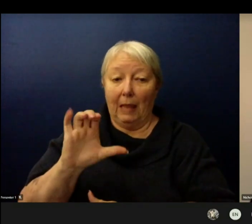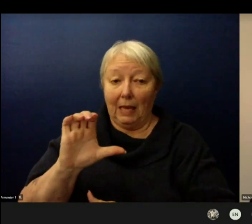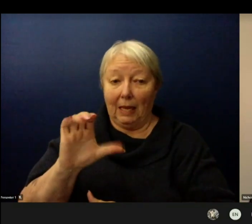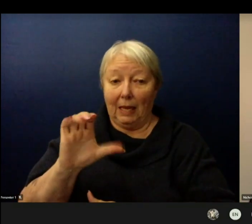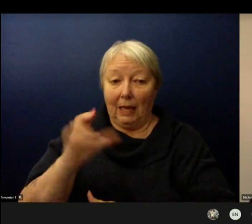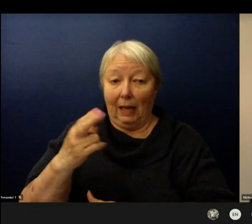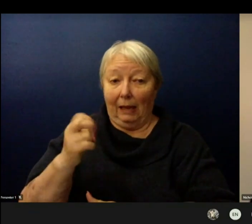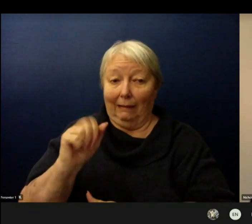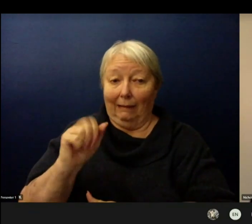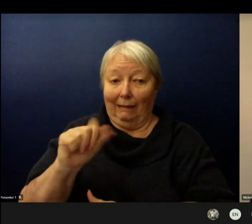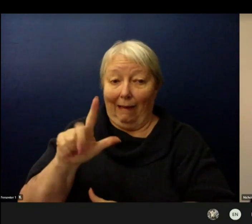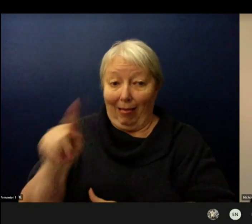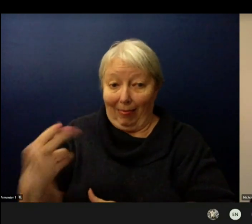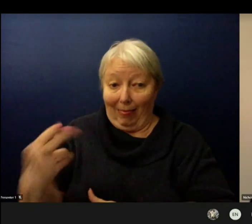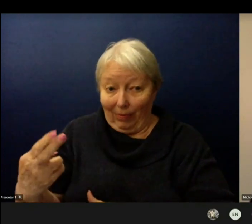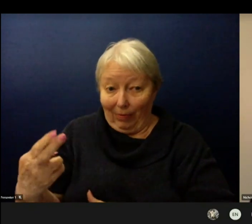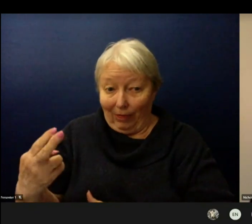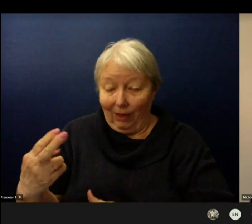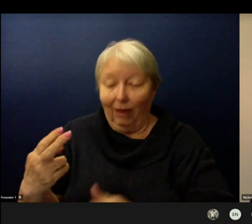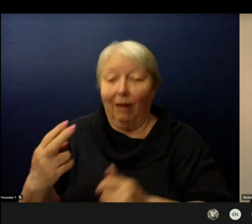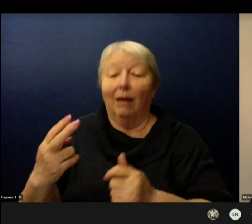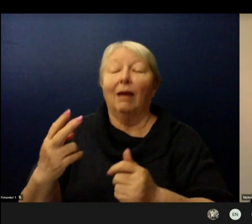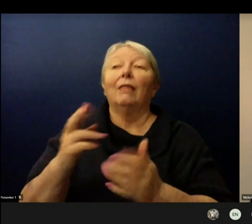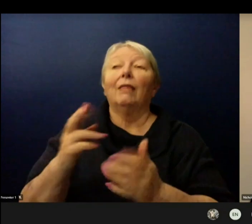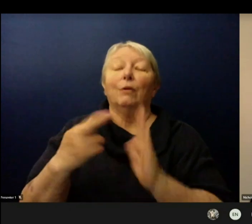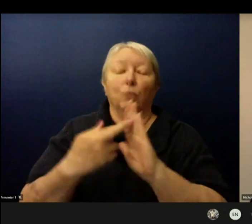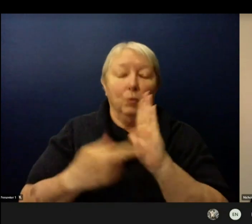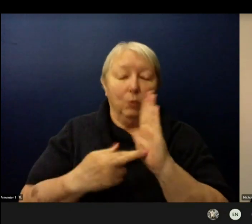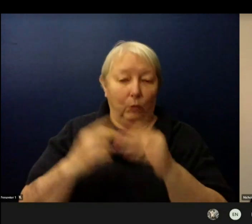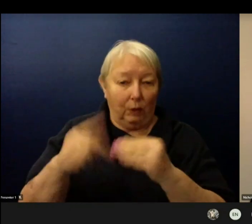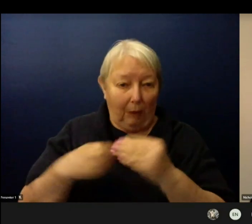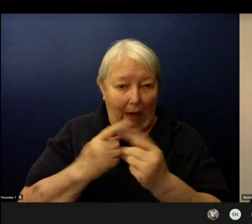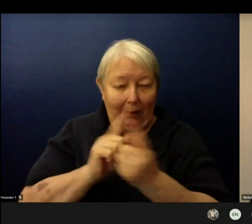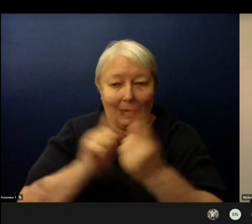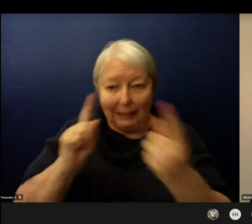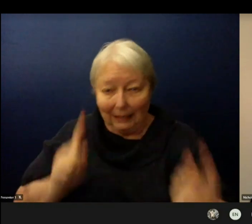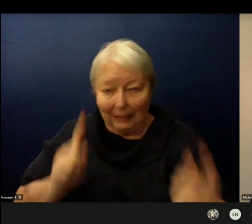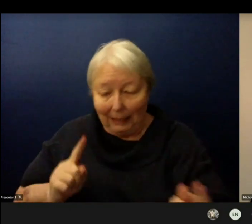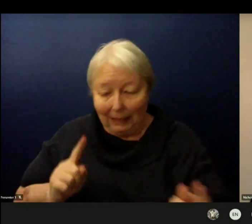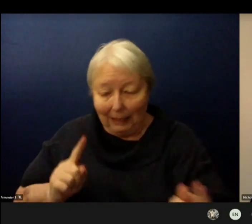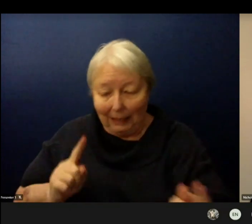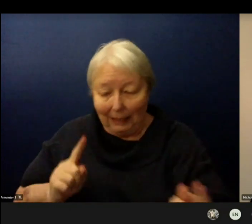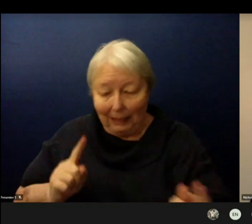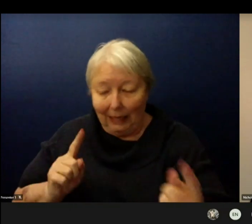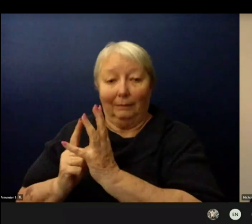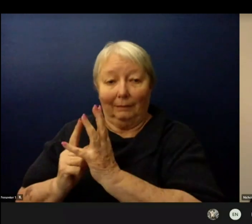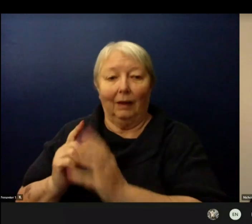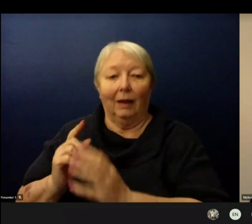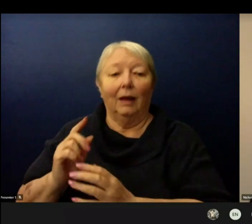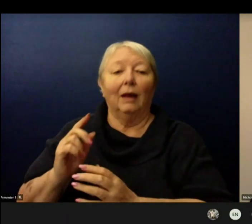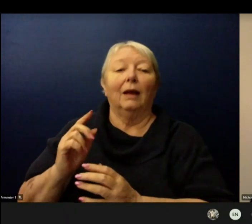Likewise the district will continue following existing communication protocols for notifying families